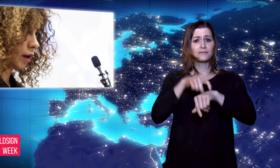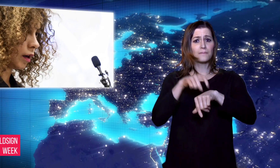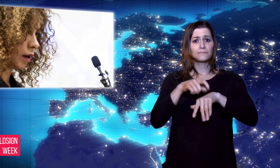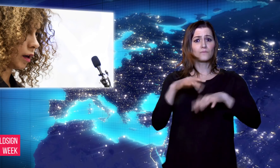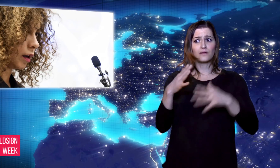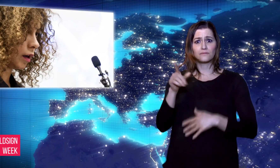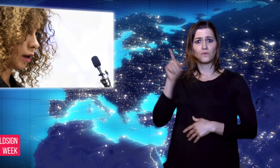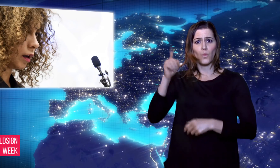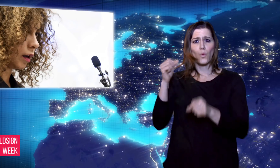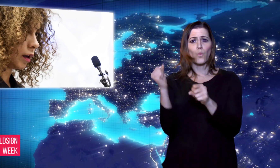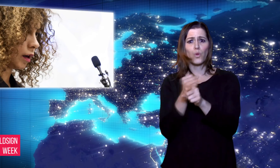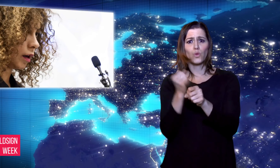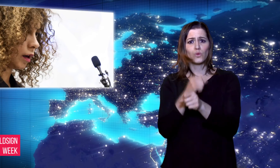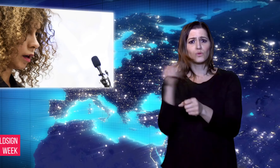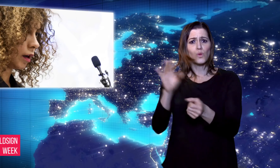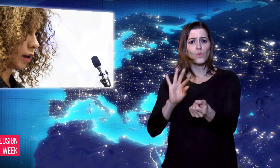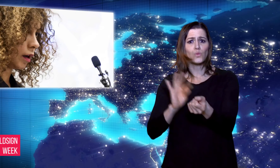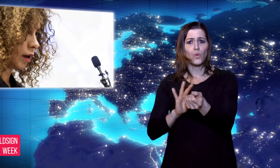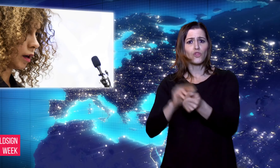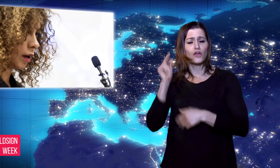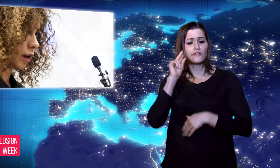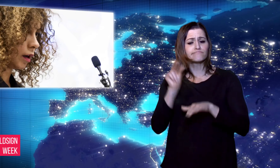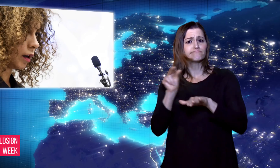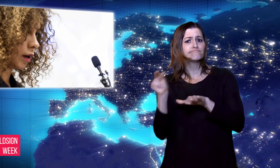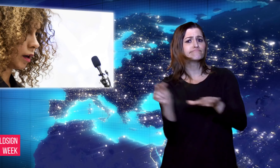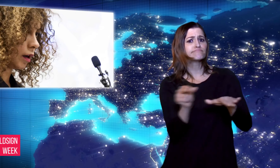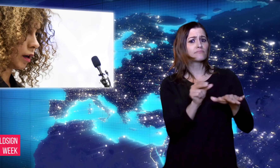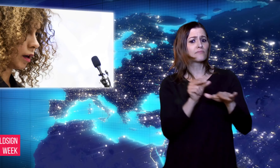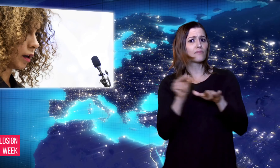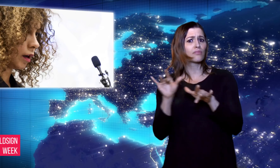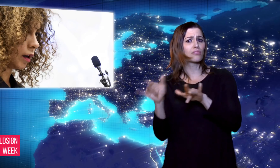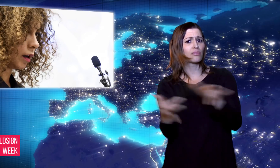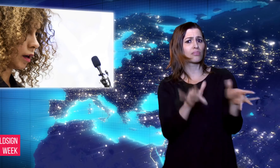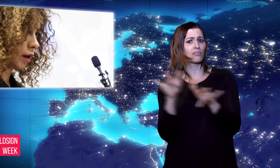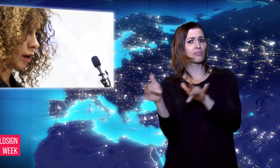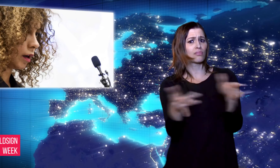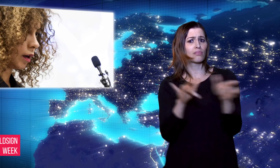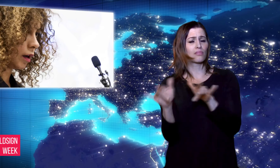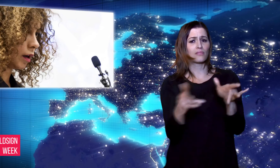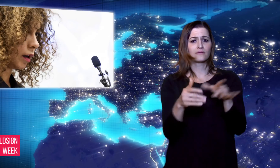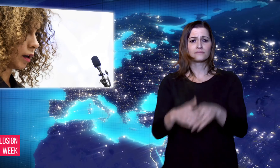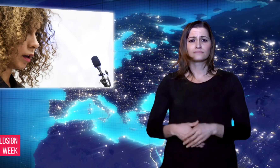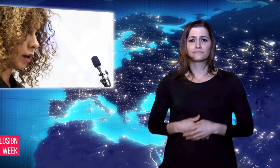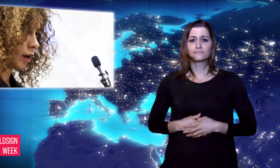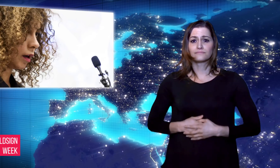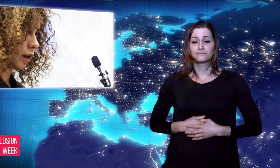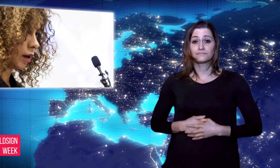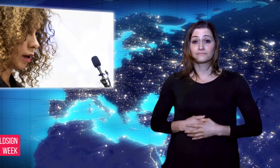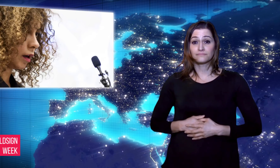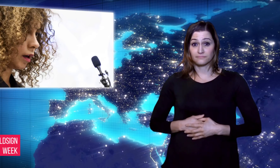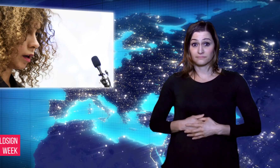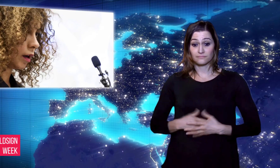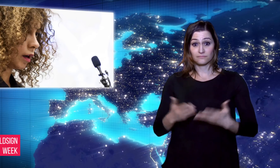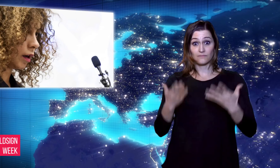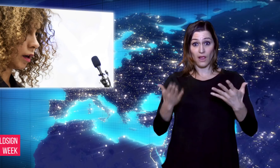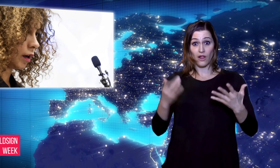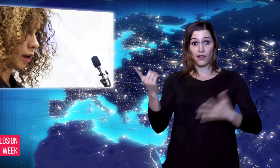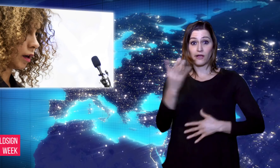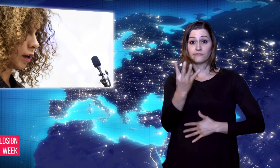to a minimum of 125 years in